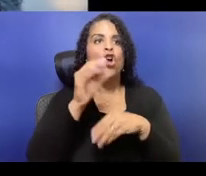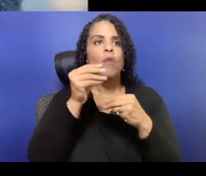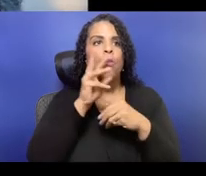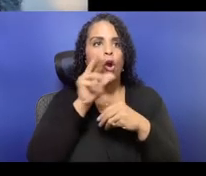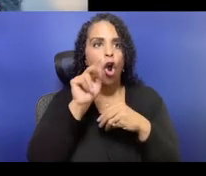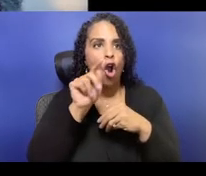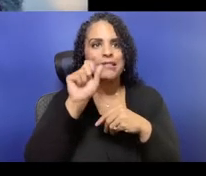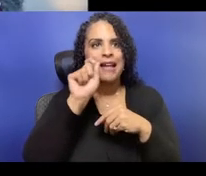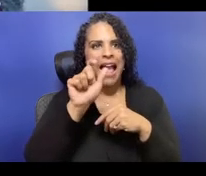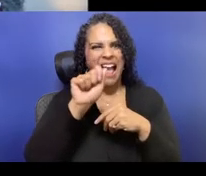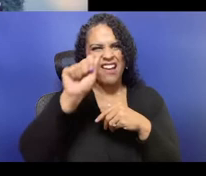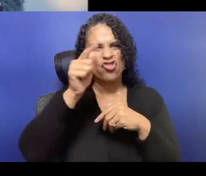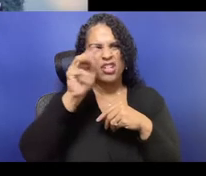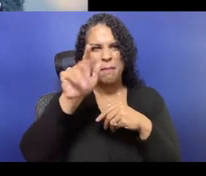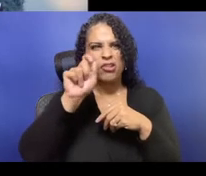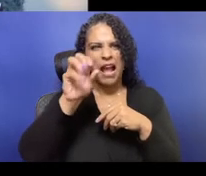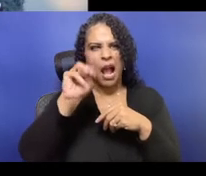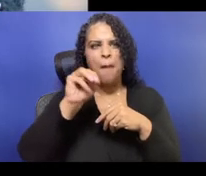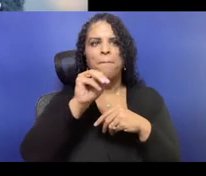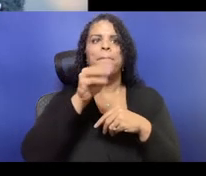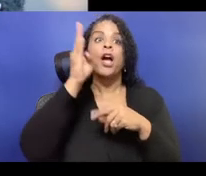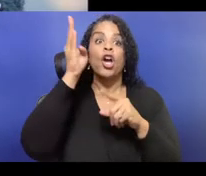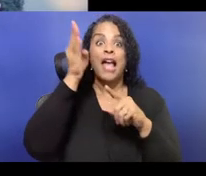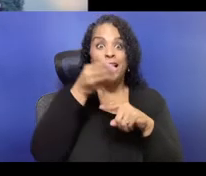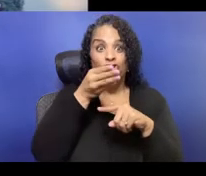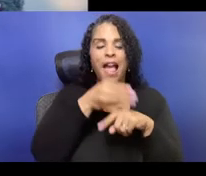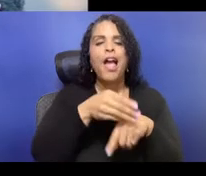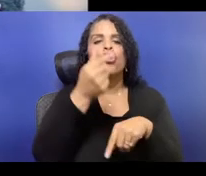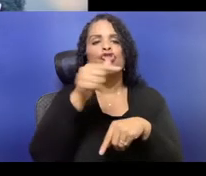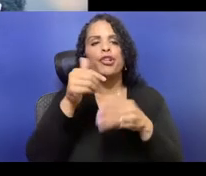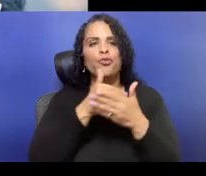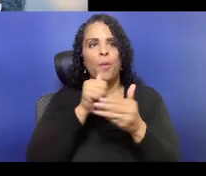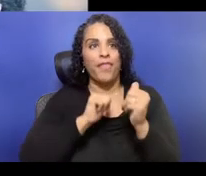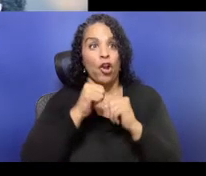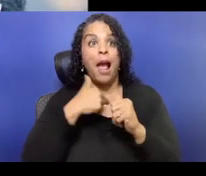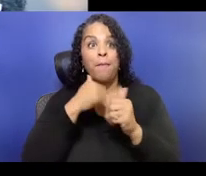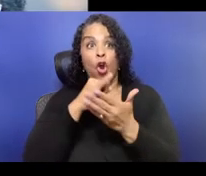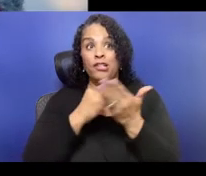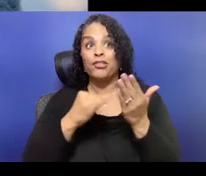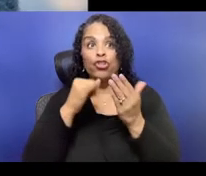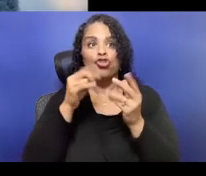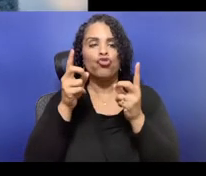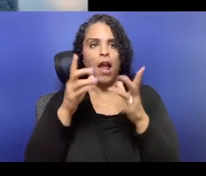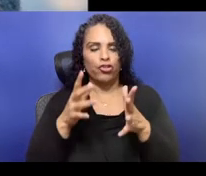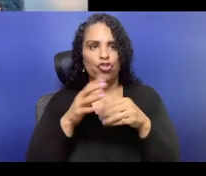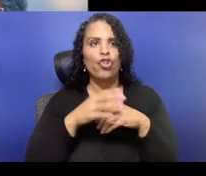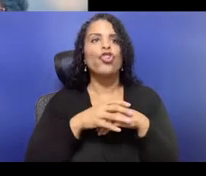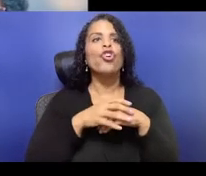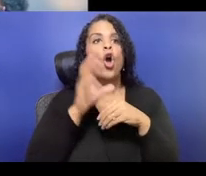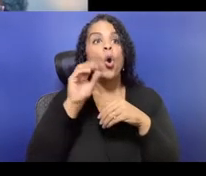So hello to all of y'all joining us. If you joined us on the first few Green New Theater calls